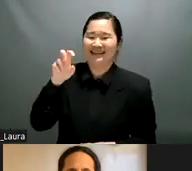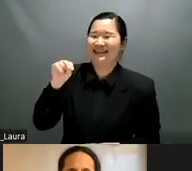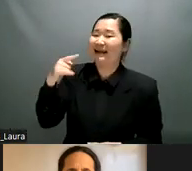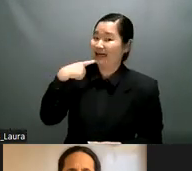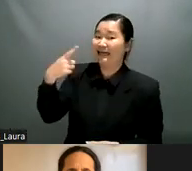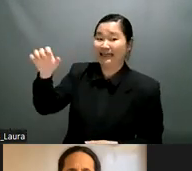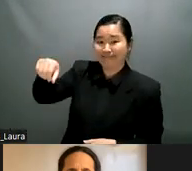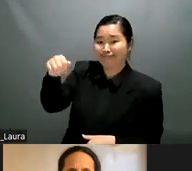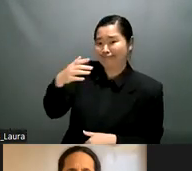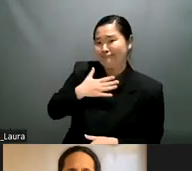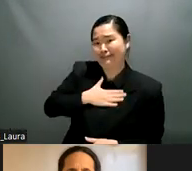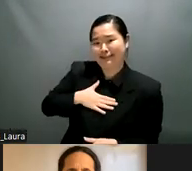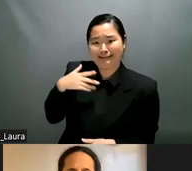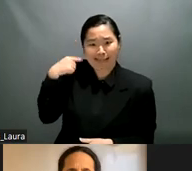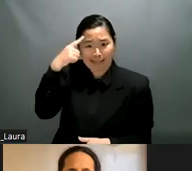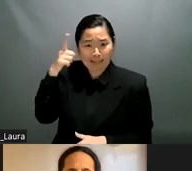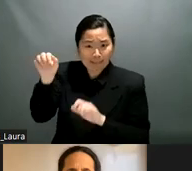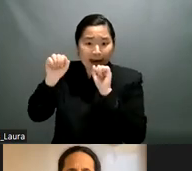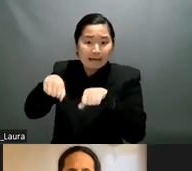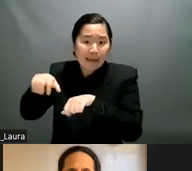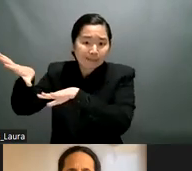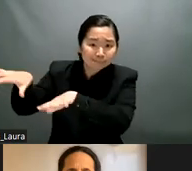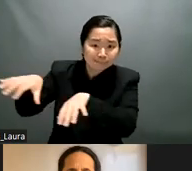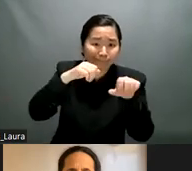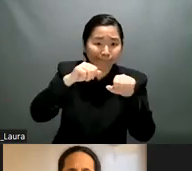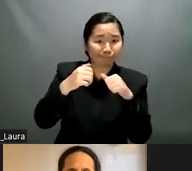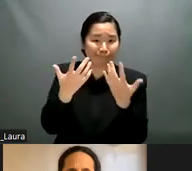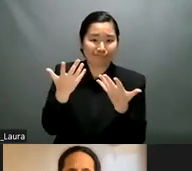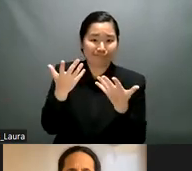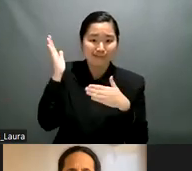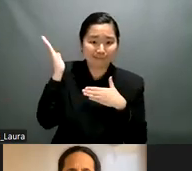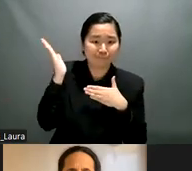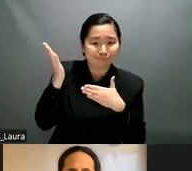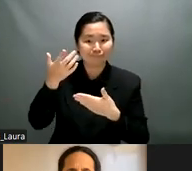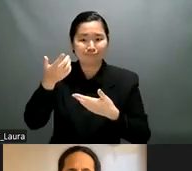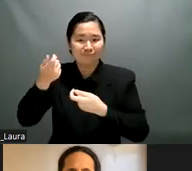is about the current situation of women with disabilities in argentina in relation